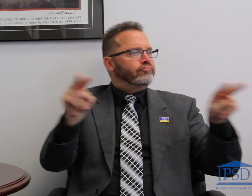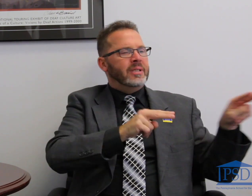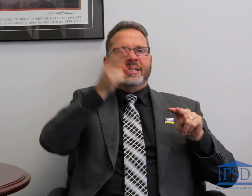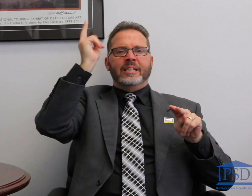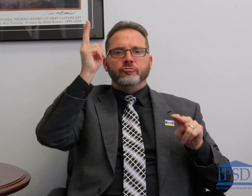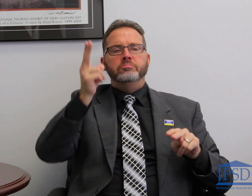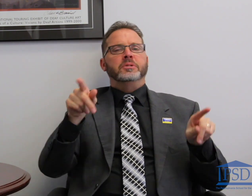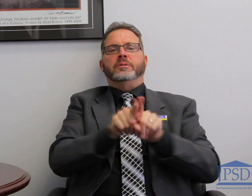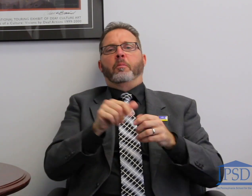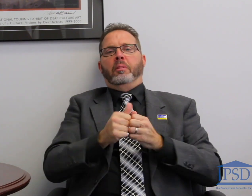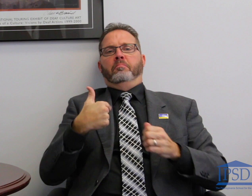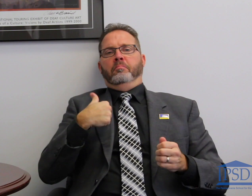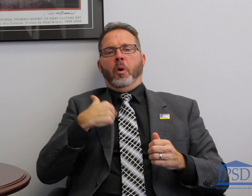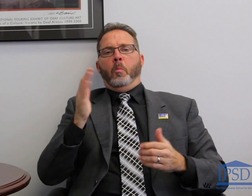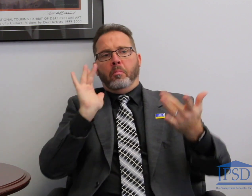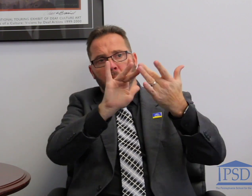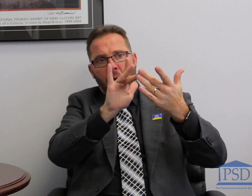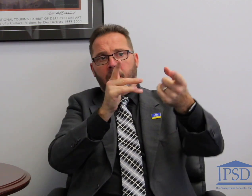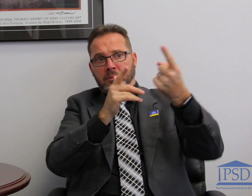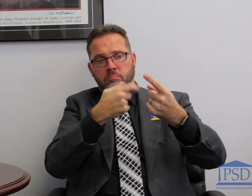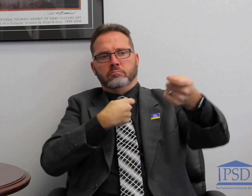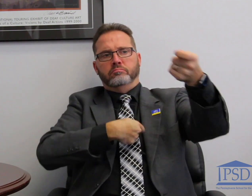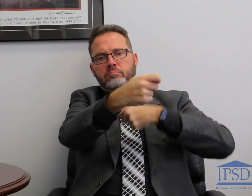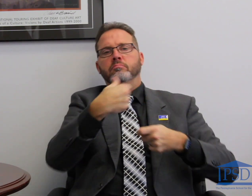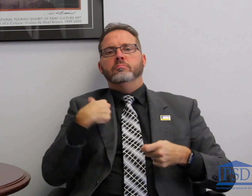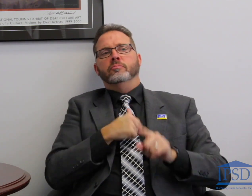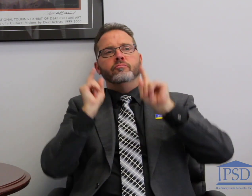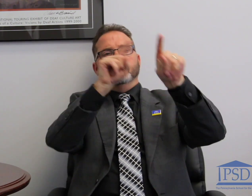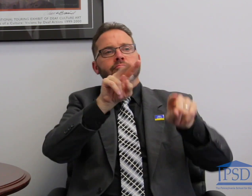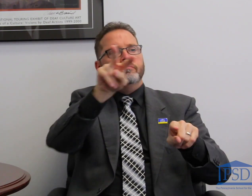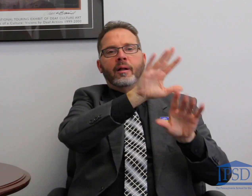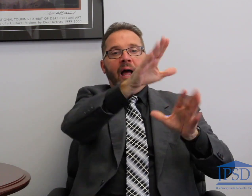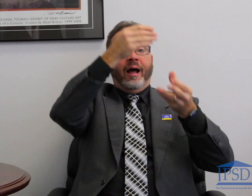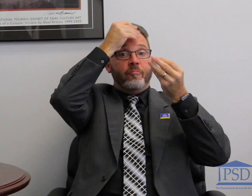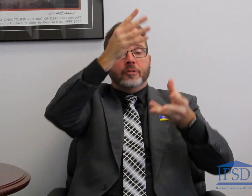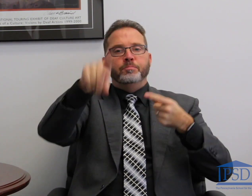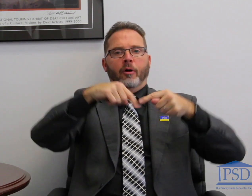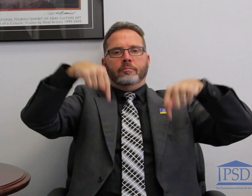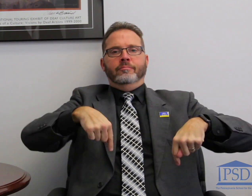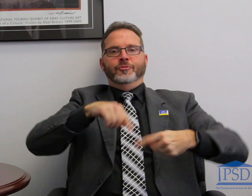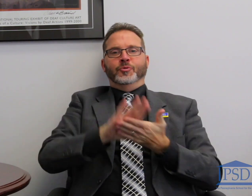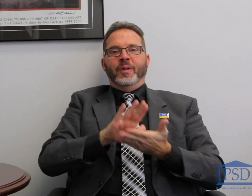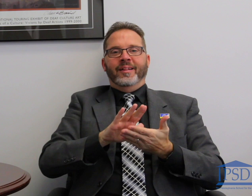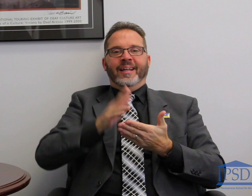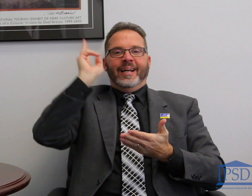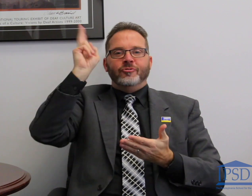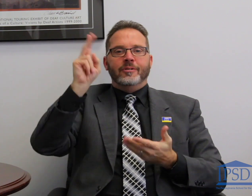kind of relationship we could have going forward that could include a tour or a visit of our respective campuses and some sort of partnership in terms of sharing